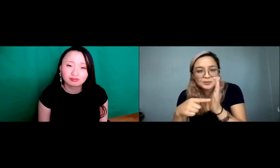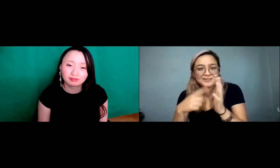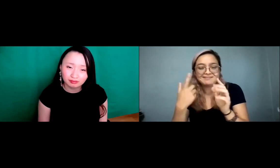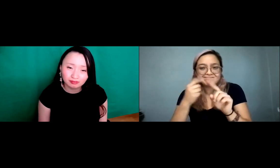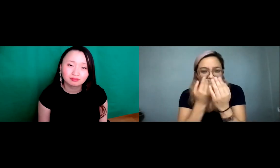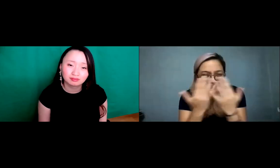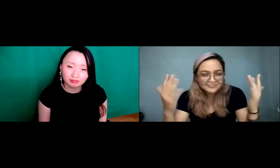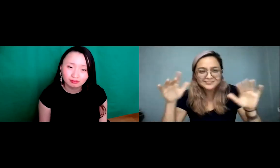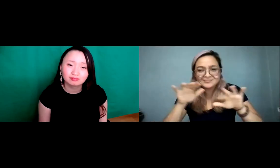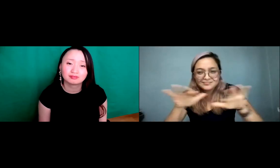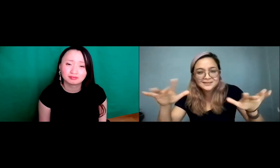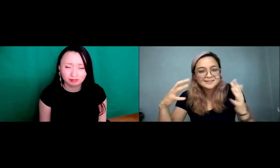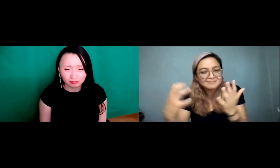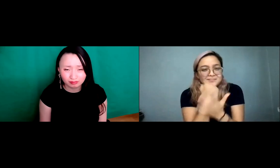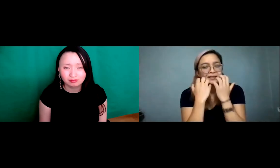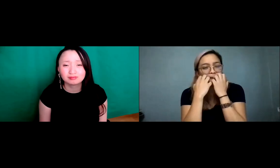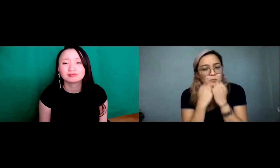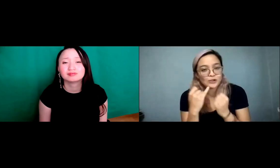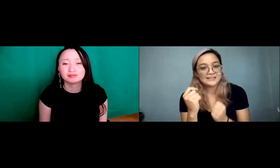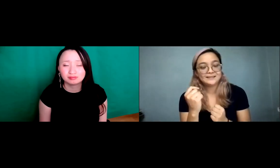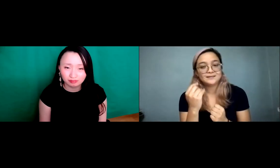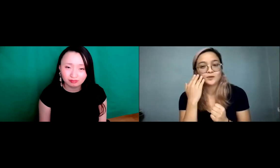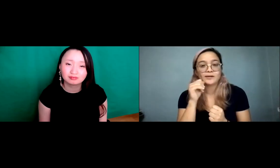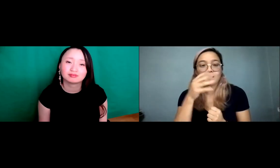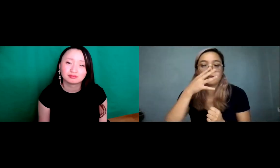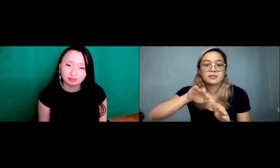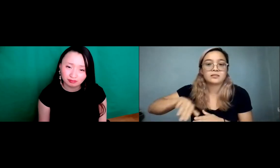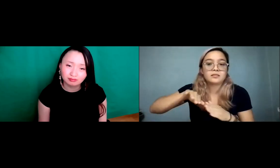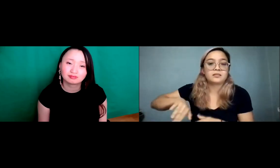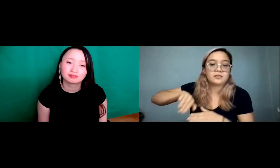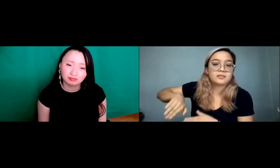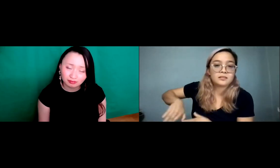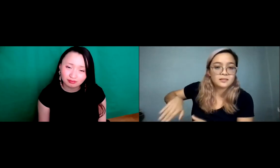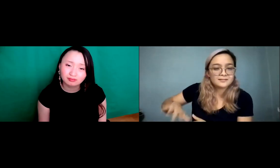The culture. Just everything about it, cherish it. Don't